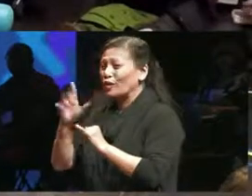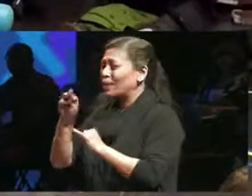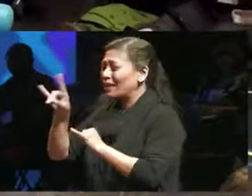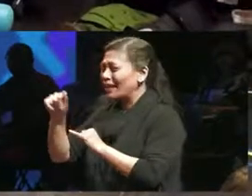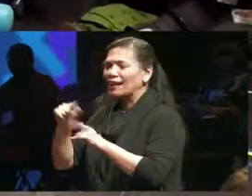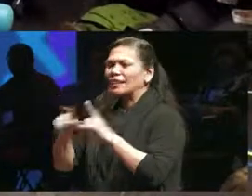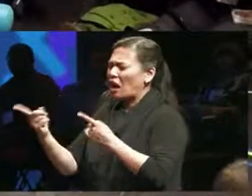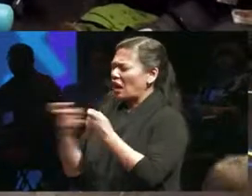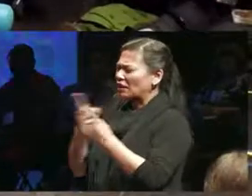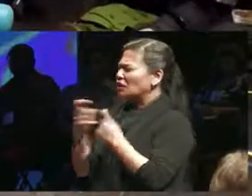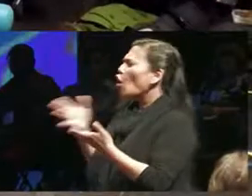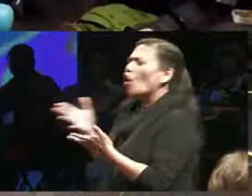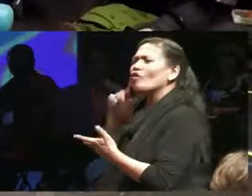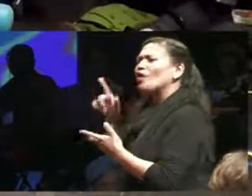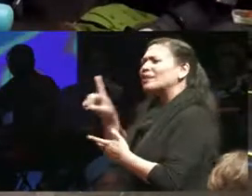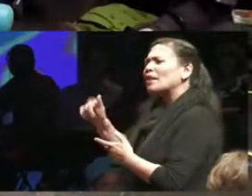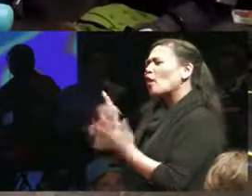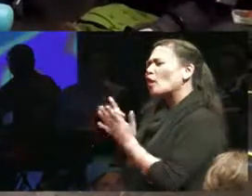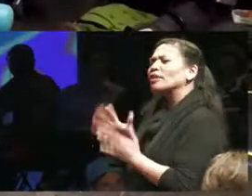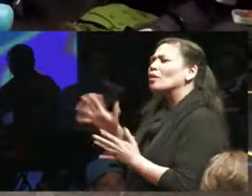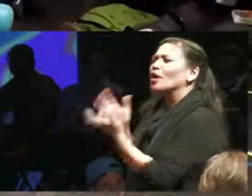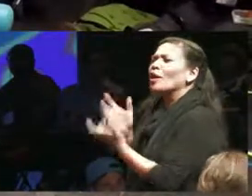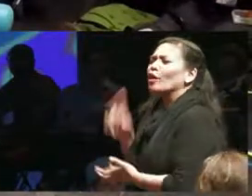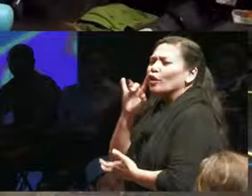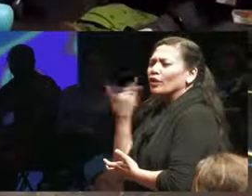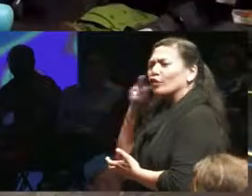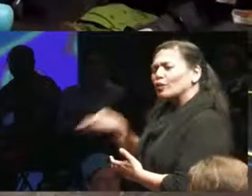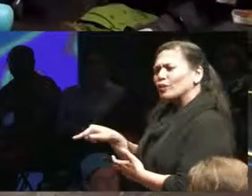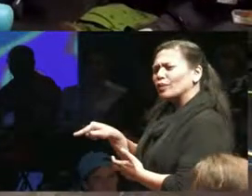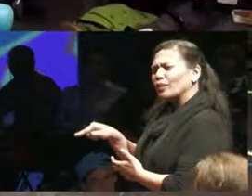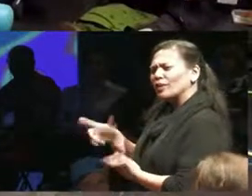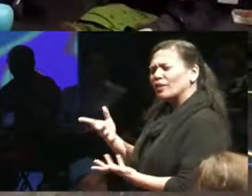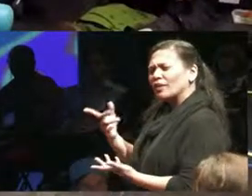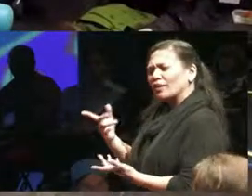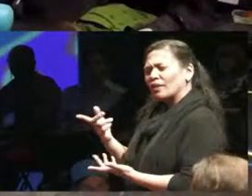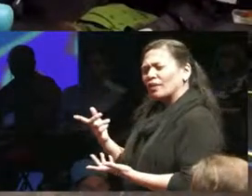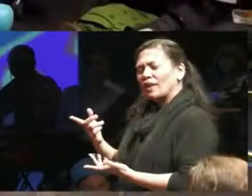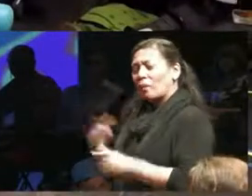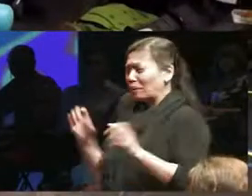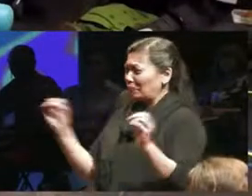a disabled artist and and there weren't any right but there were just